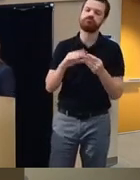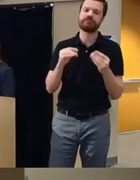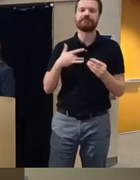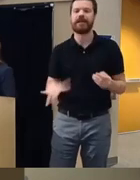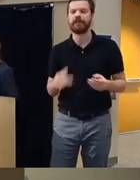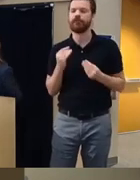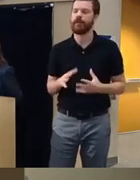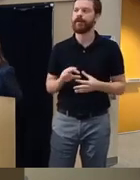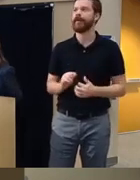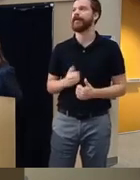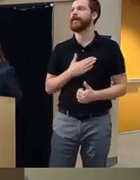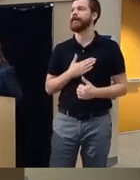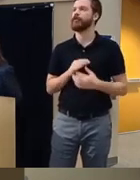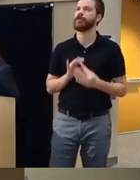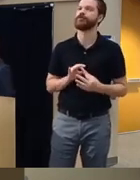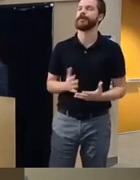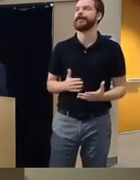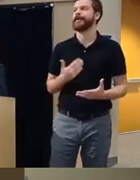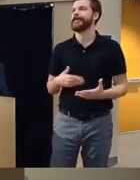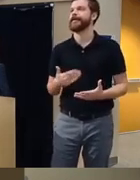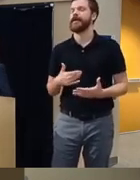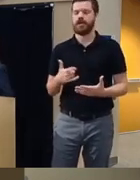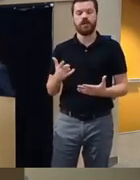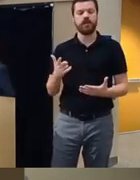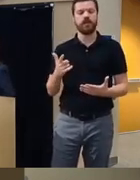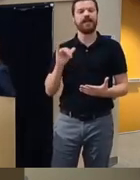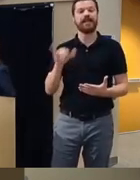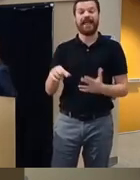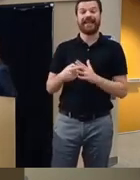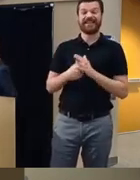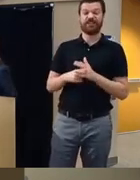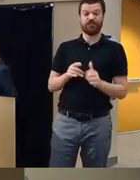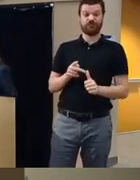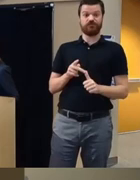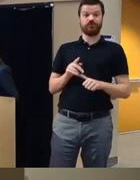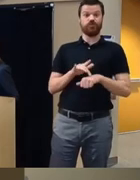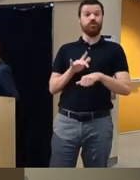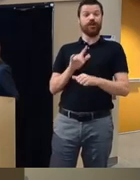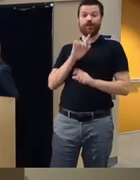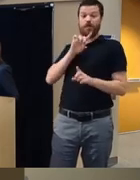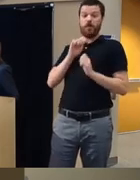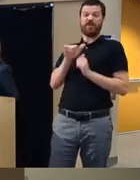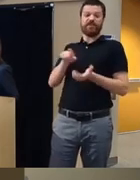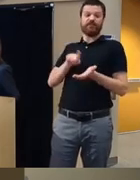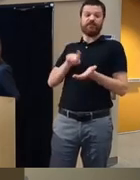uh the relationships and um so that was some of their initial reports from their research um